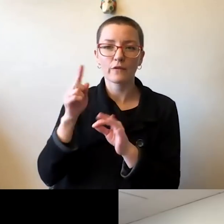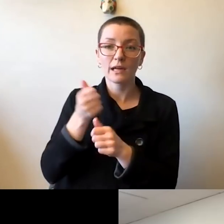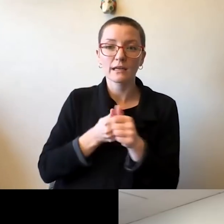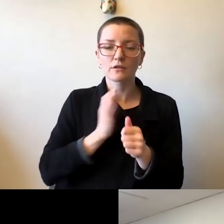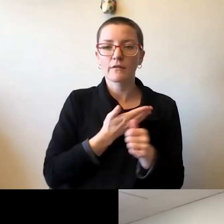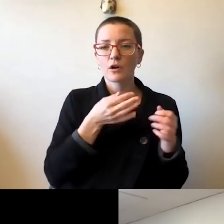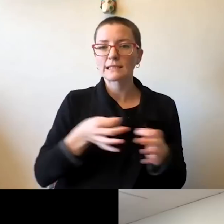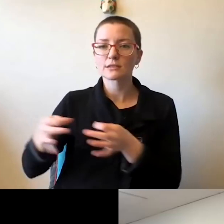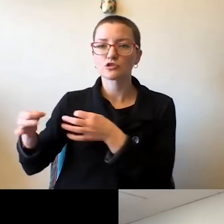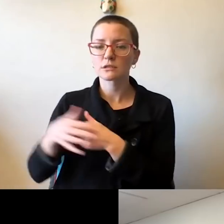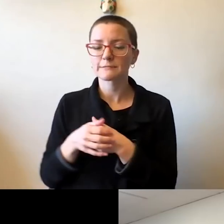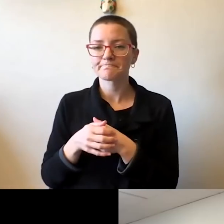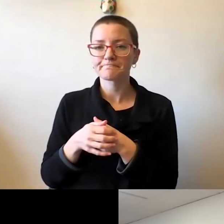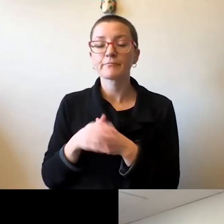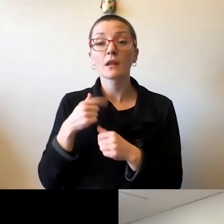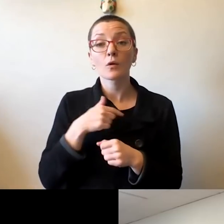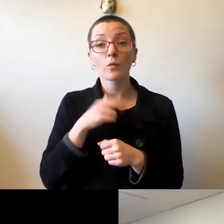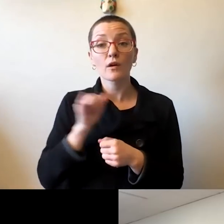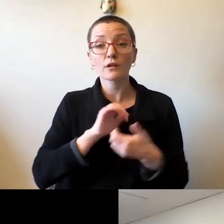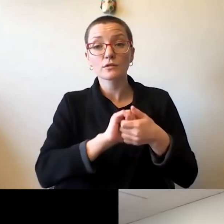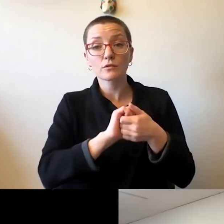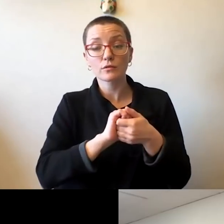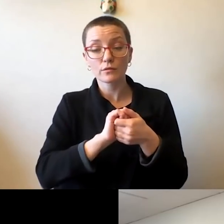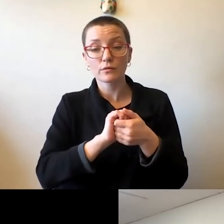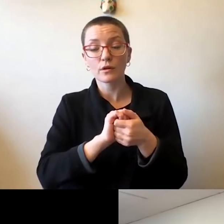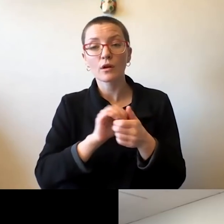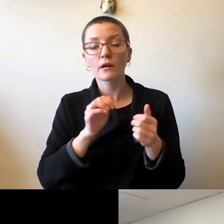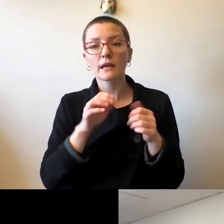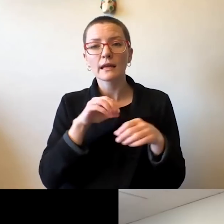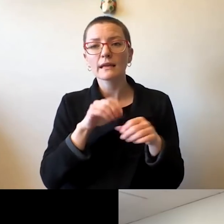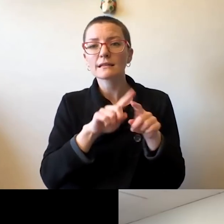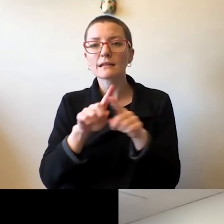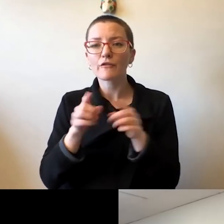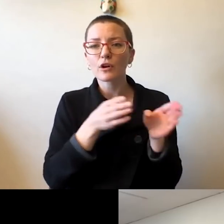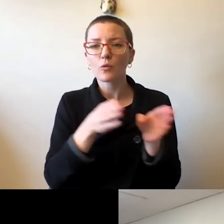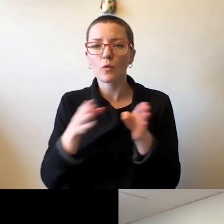We definitely collaborated very, very seamlessly in ways that a lot of communities in with our,